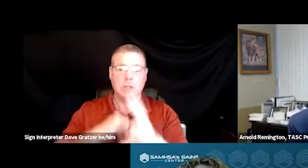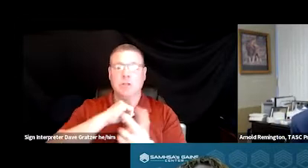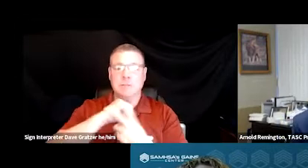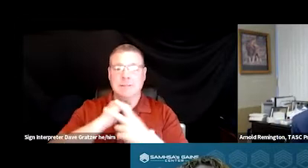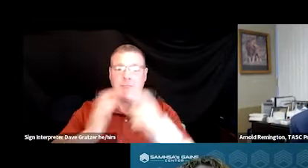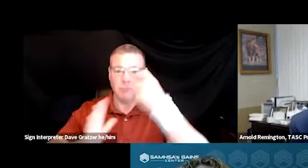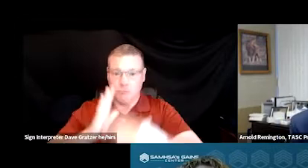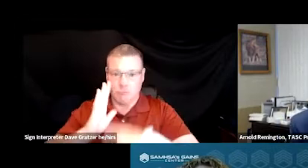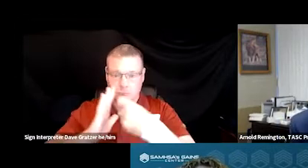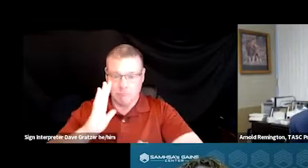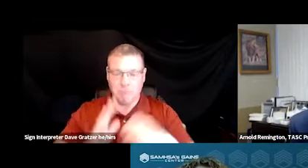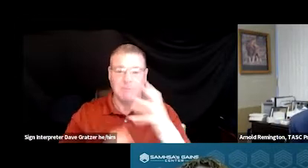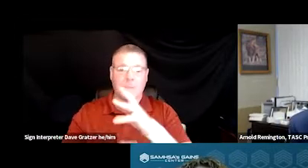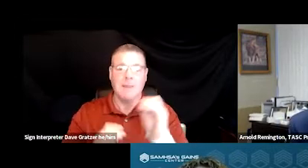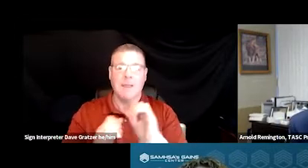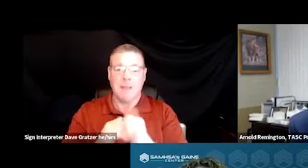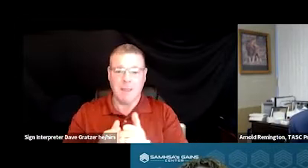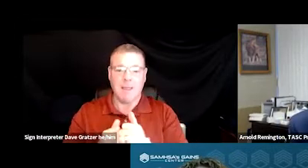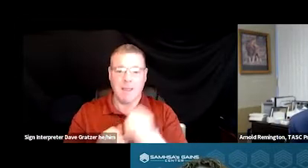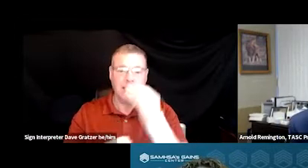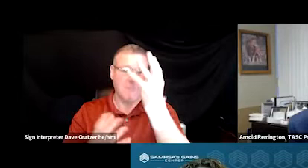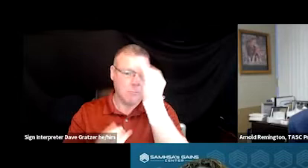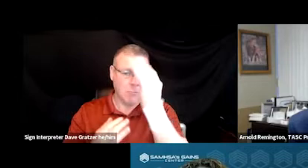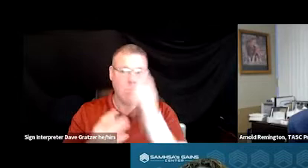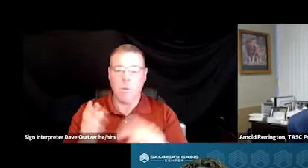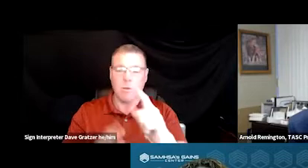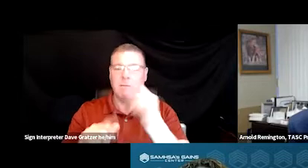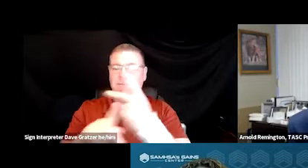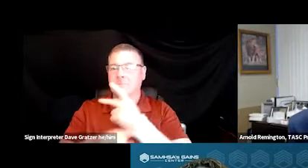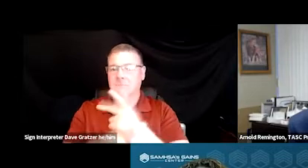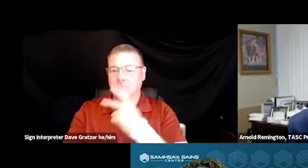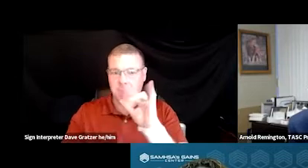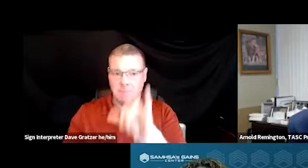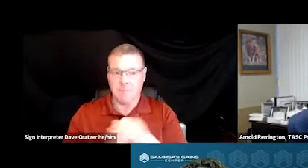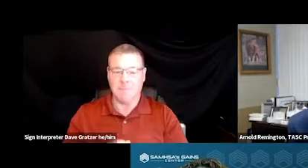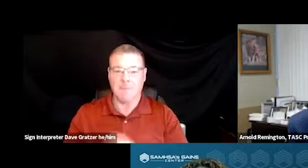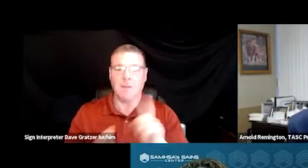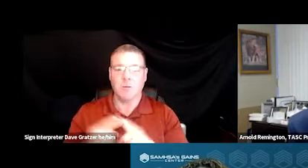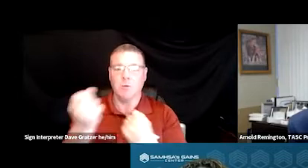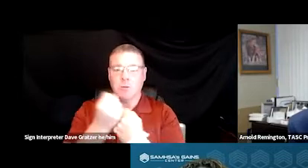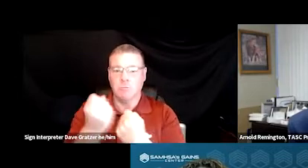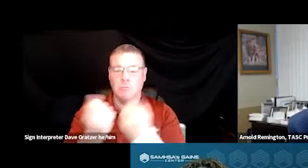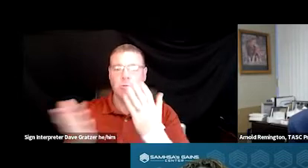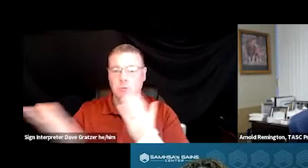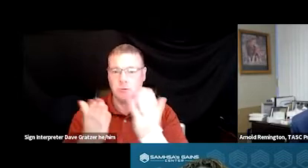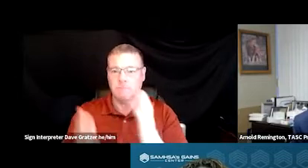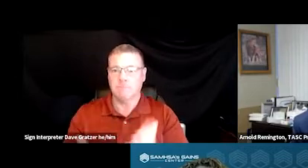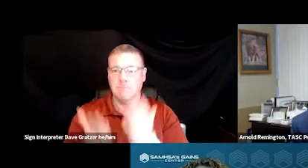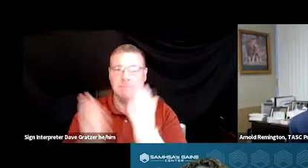and how give you some thoughts on ways you might calculate that in order to support the services you provide. Next slide.